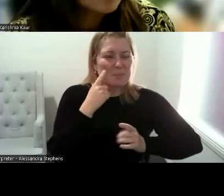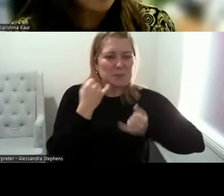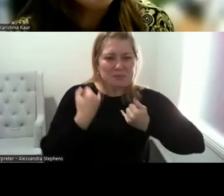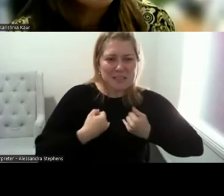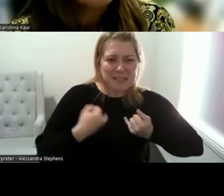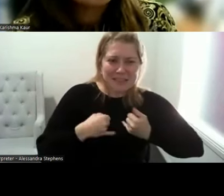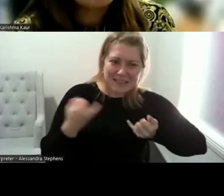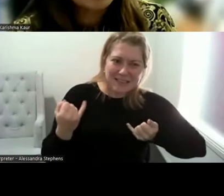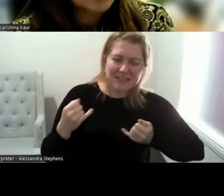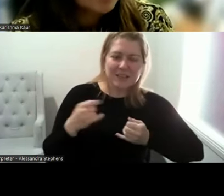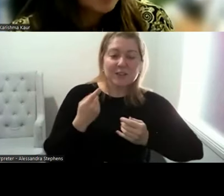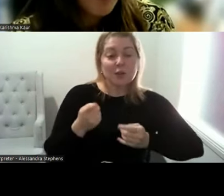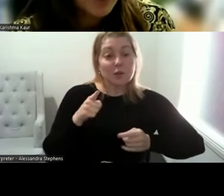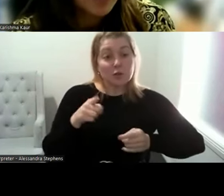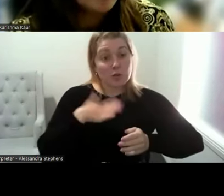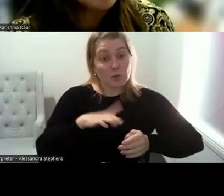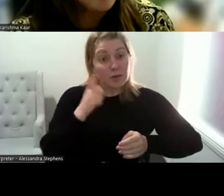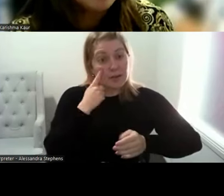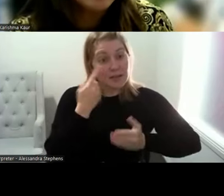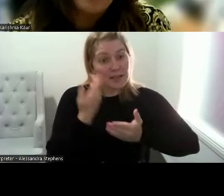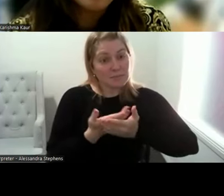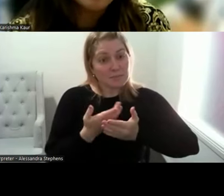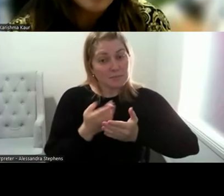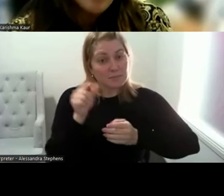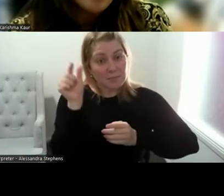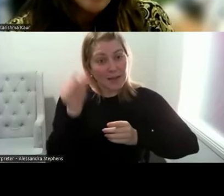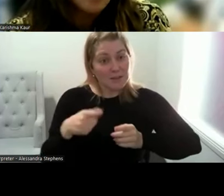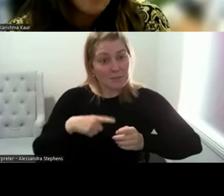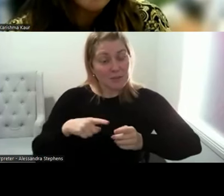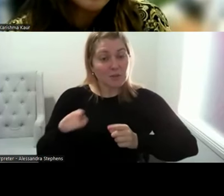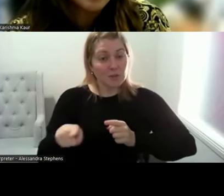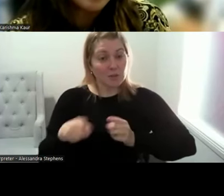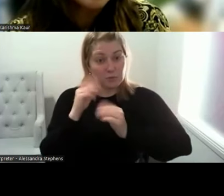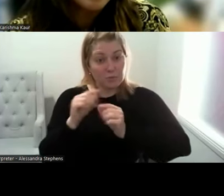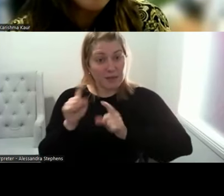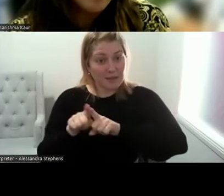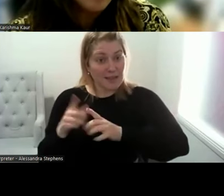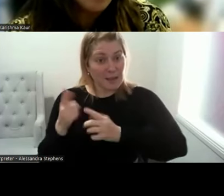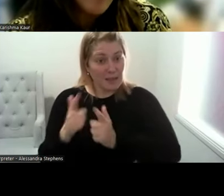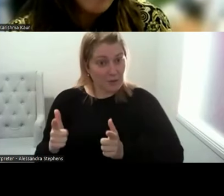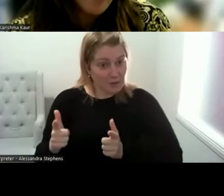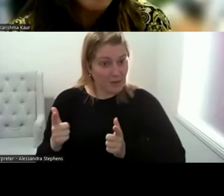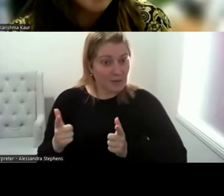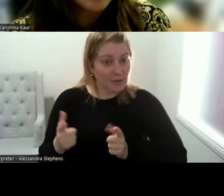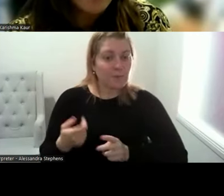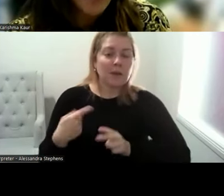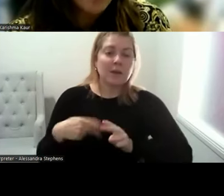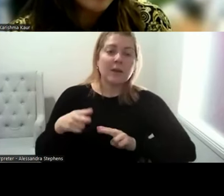So do you want to see this patient? I think it makes a lot of sense if we can make workplaces,